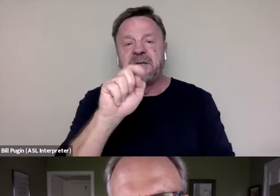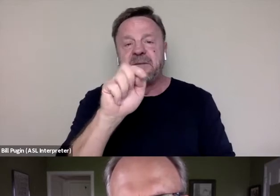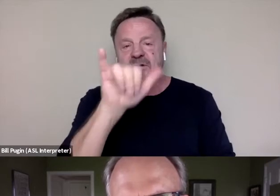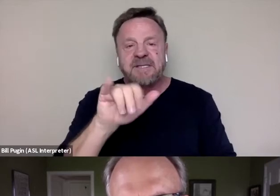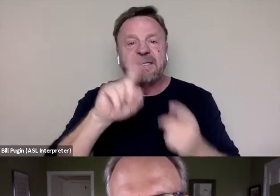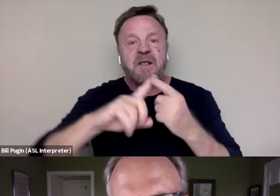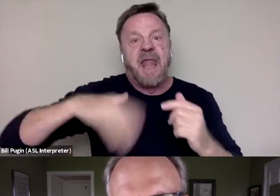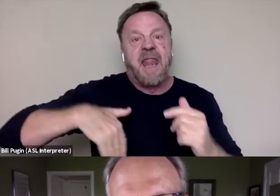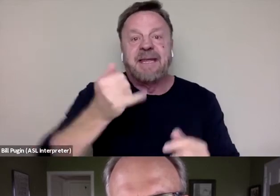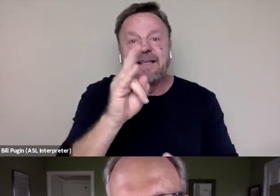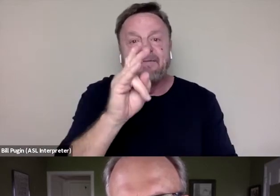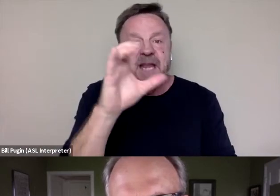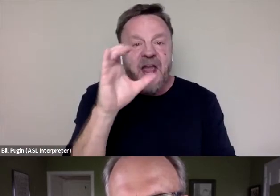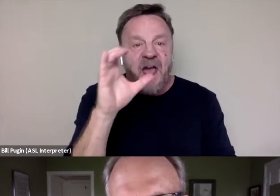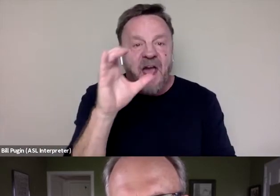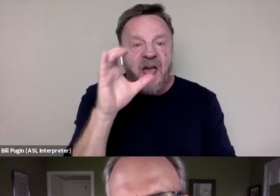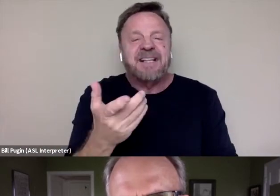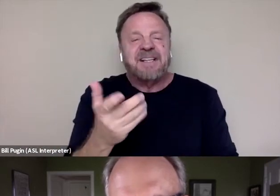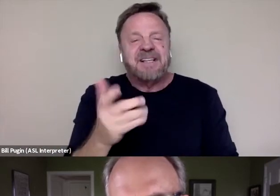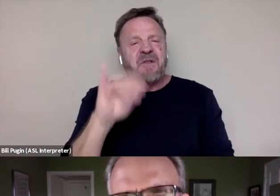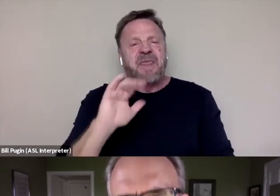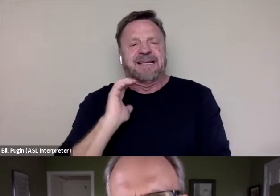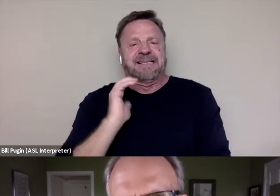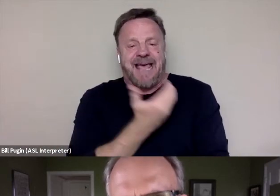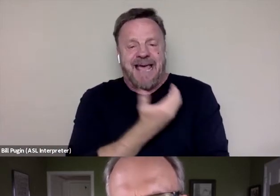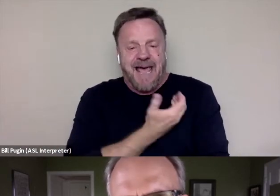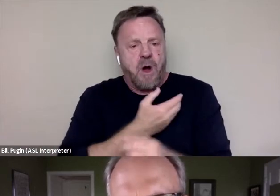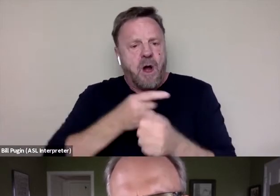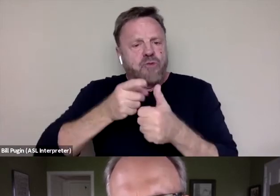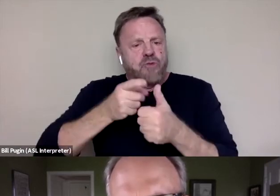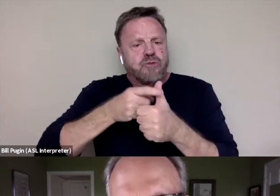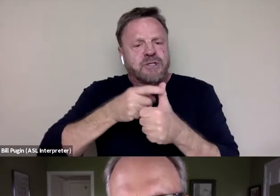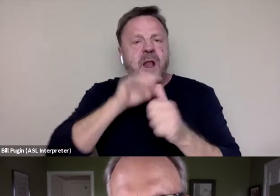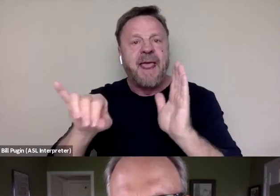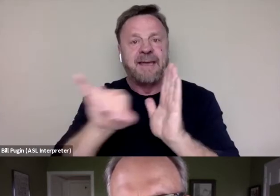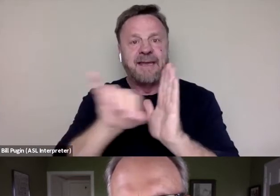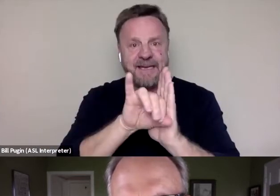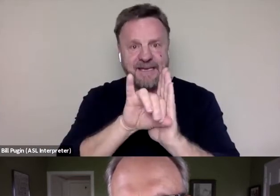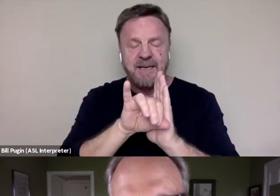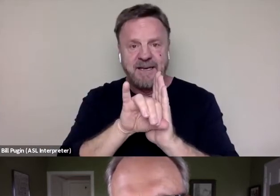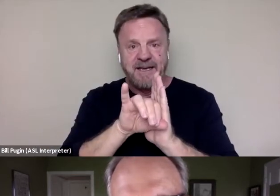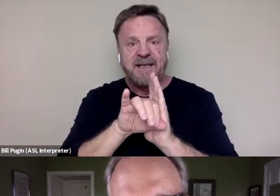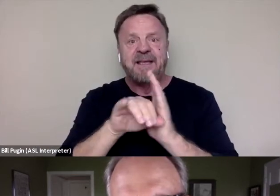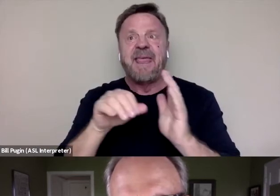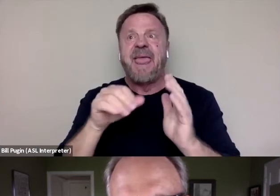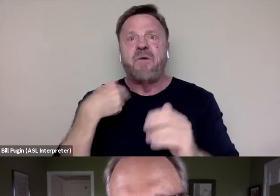So that's our sort of original identity that we're then fighting against